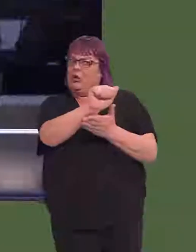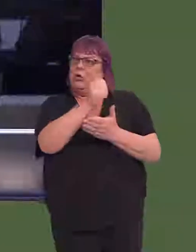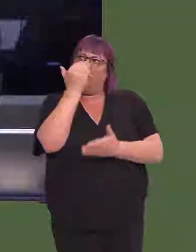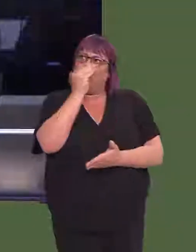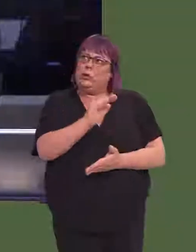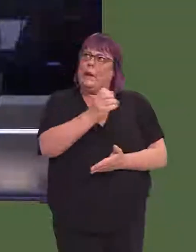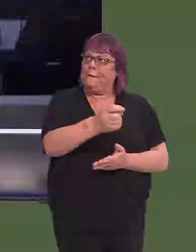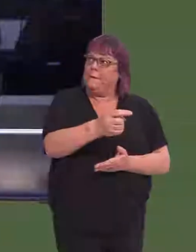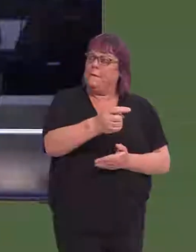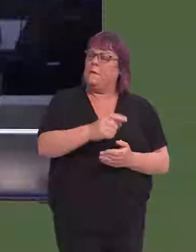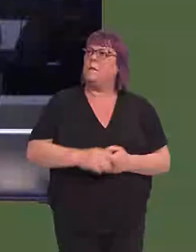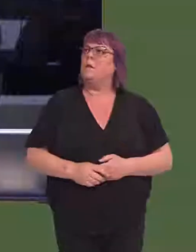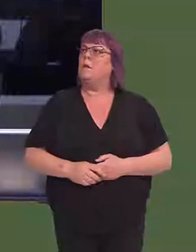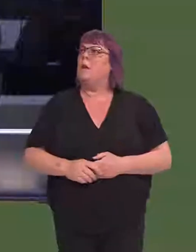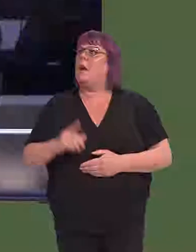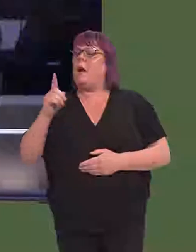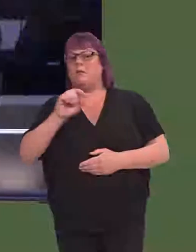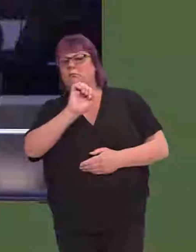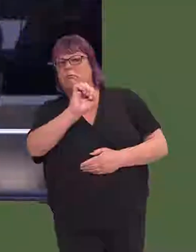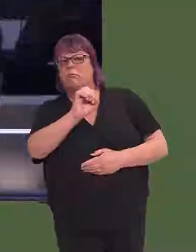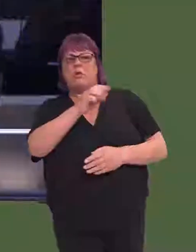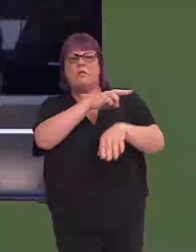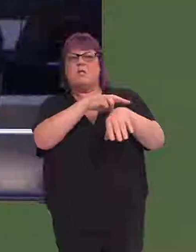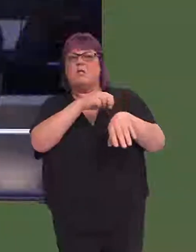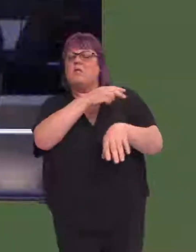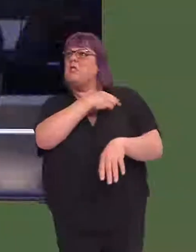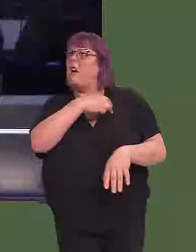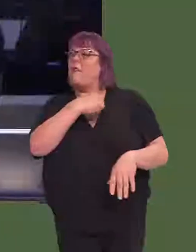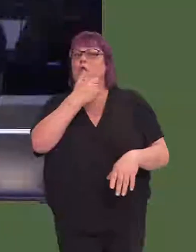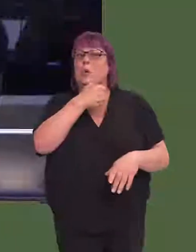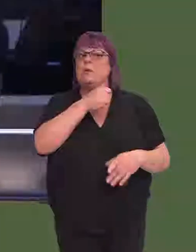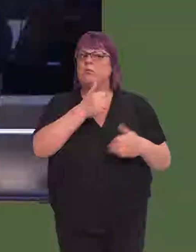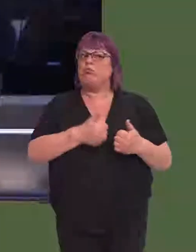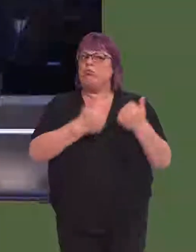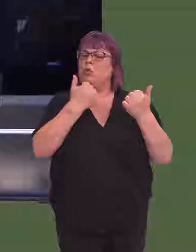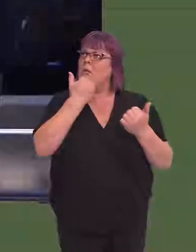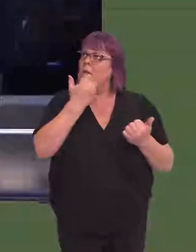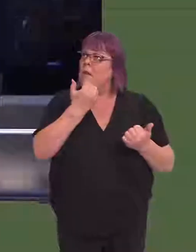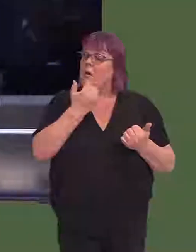within Betsi Cadwaladr, and whether their use of personnel is sufficiently good so that